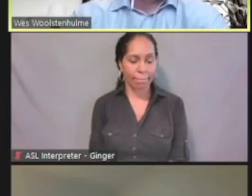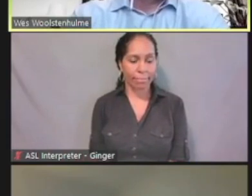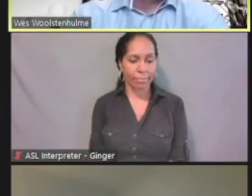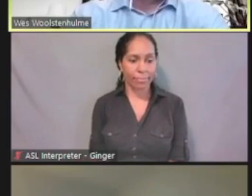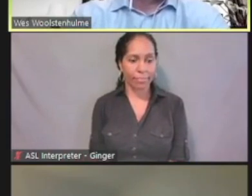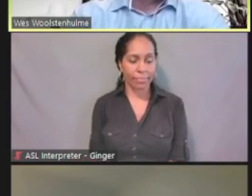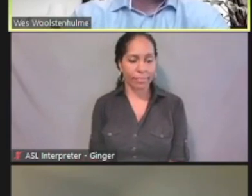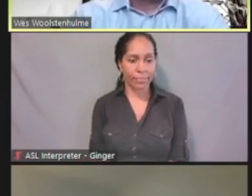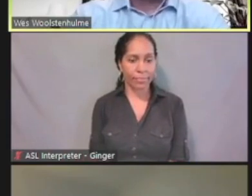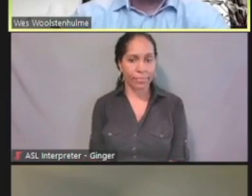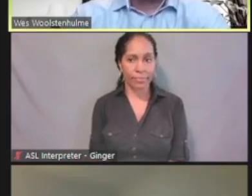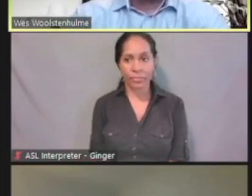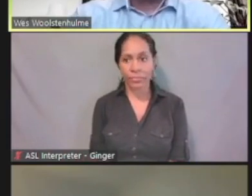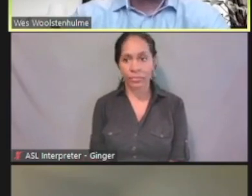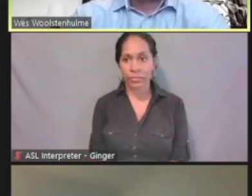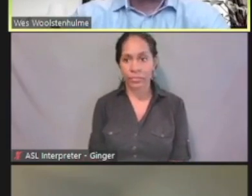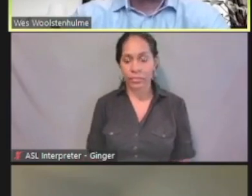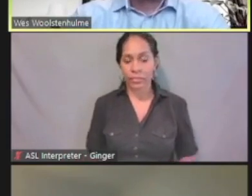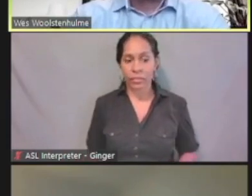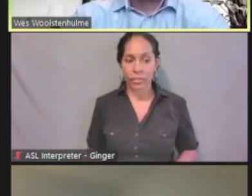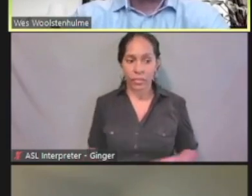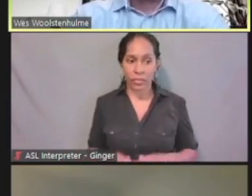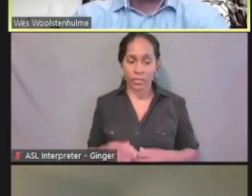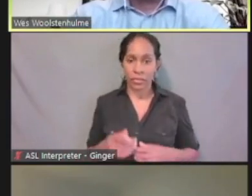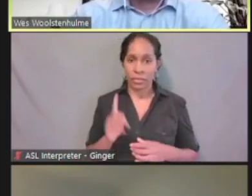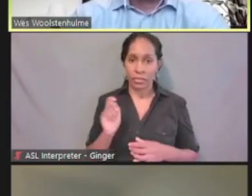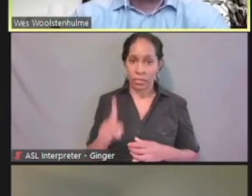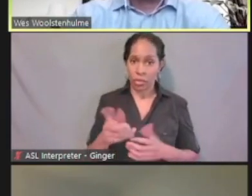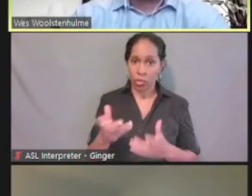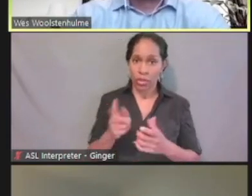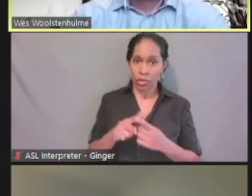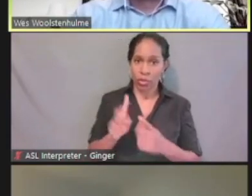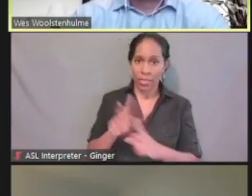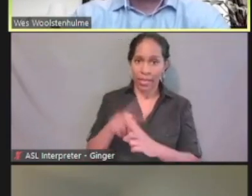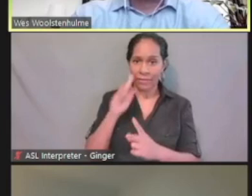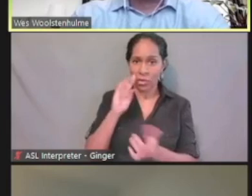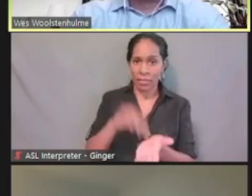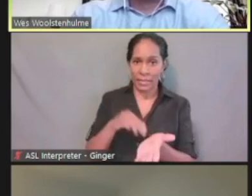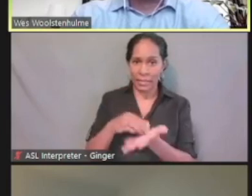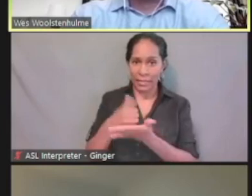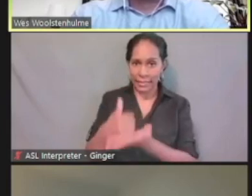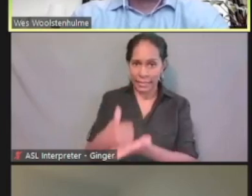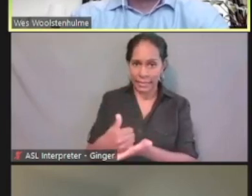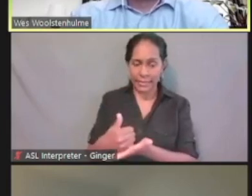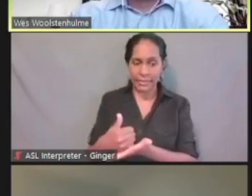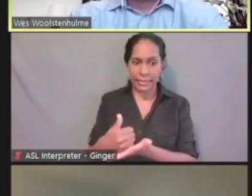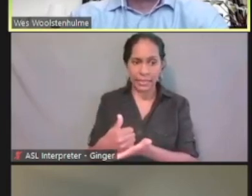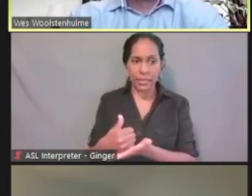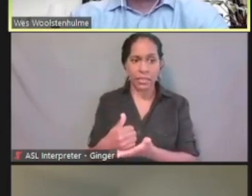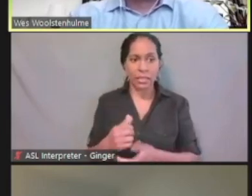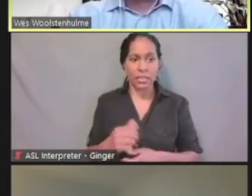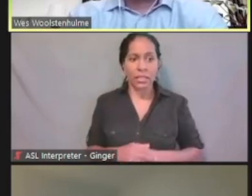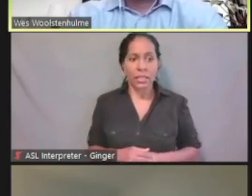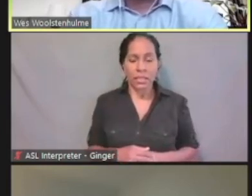And do you want to apply for medical assistance? So we wanna make sure that yes to this question